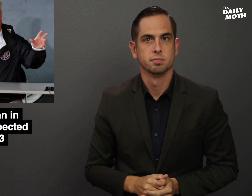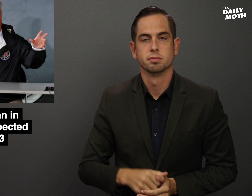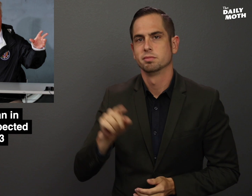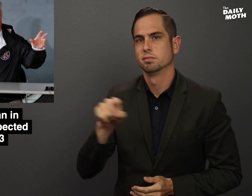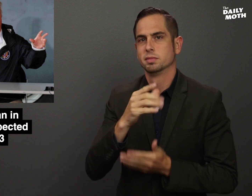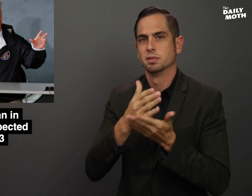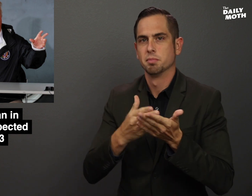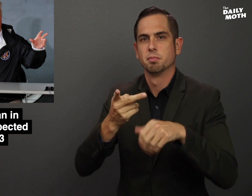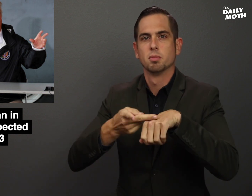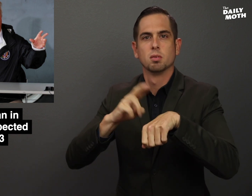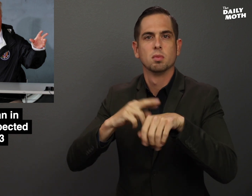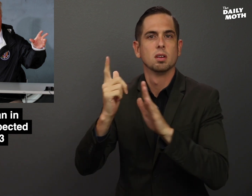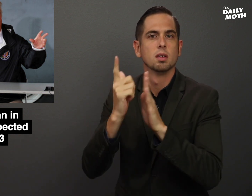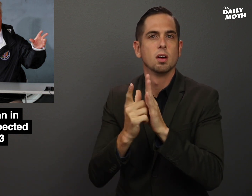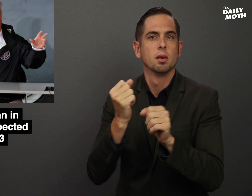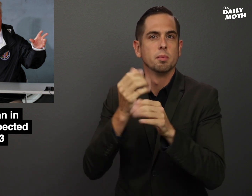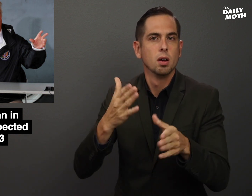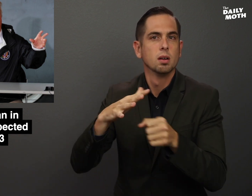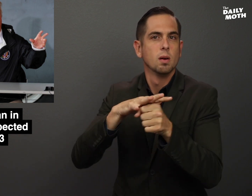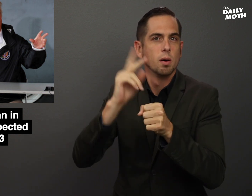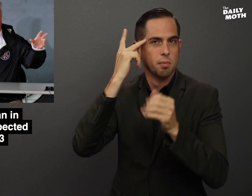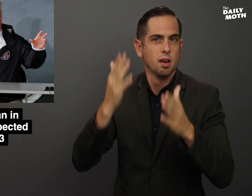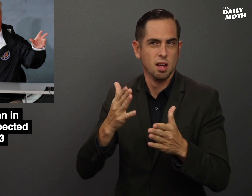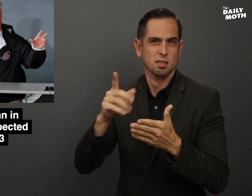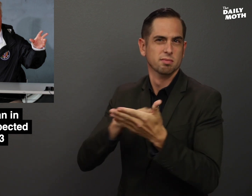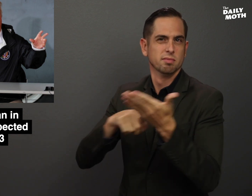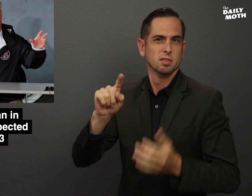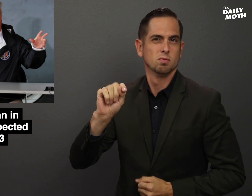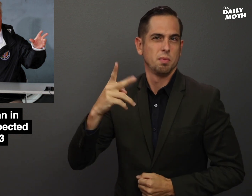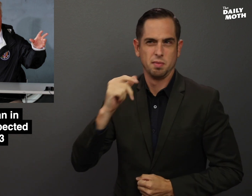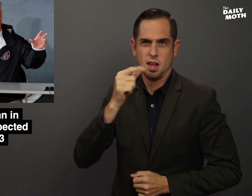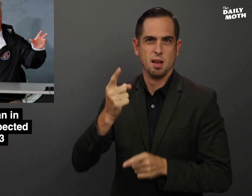Several Puerto Rican lawmakers and local politicians criticized Trump by saying it was inappropriate for Trump to make